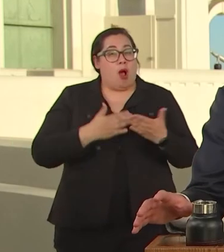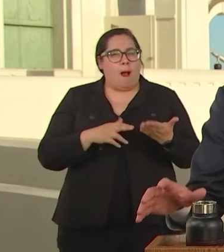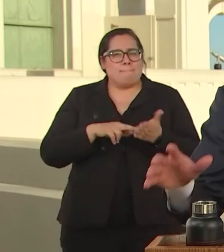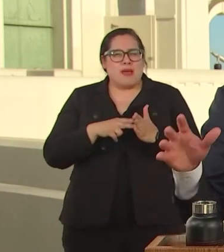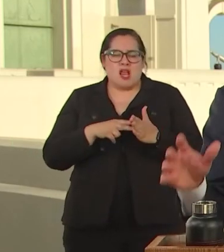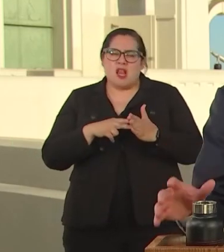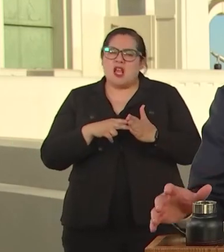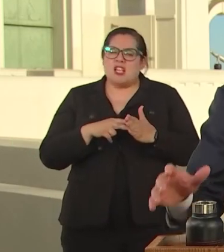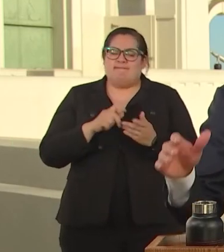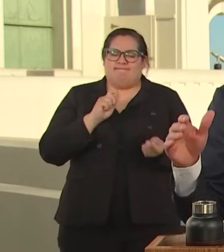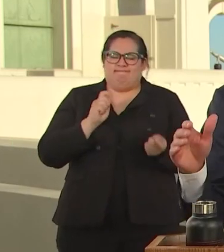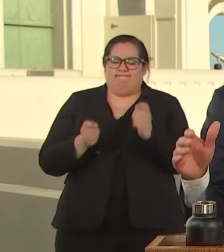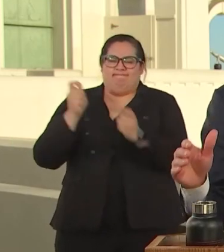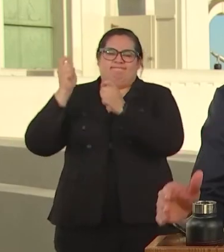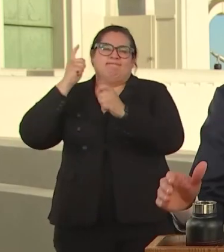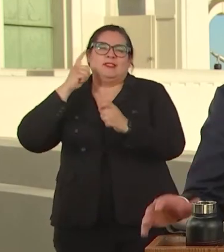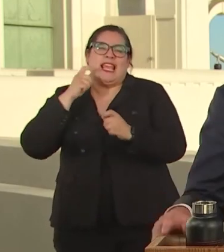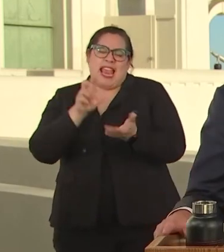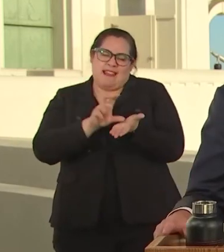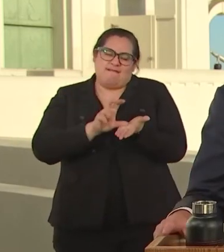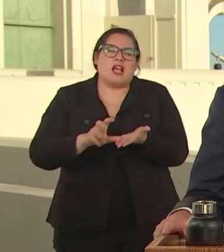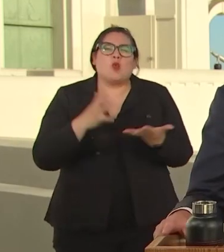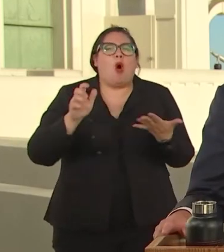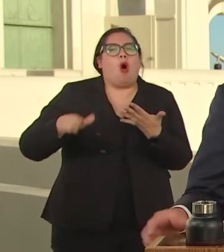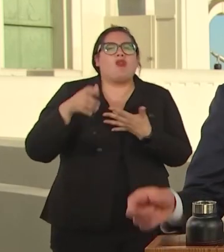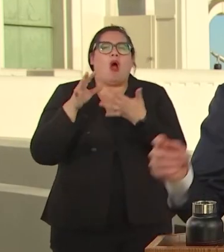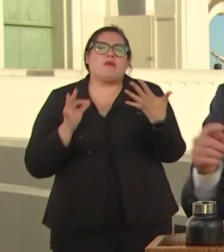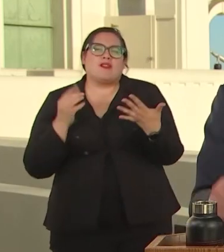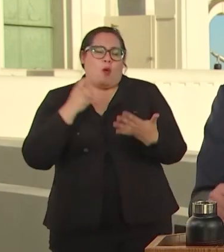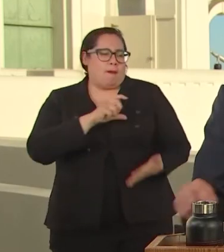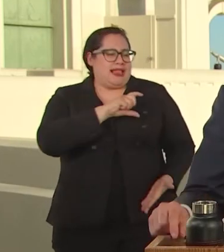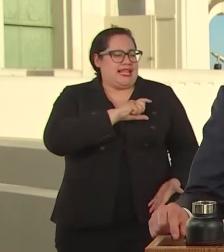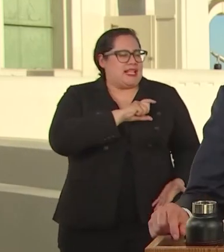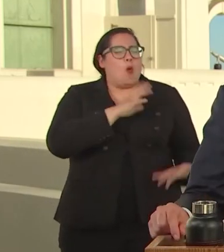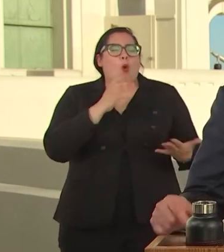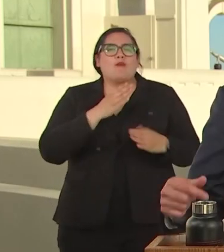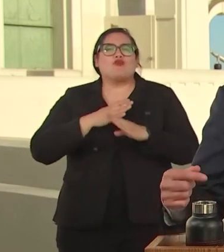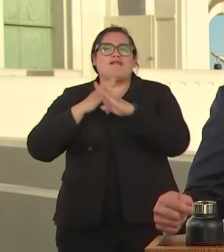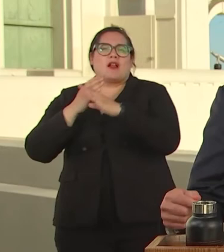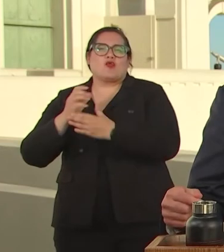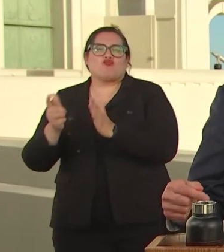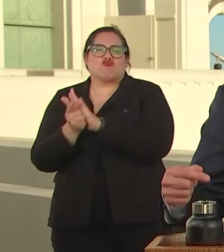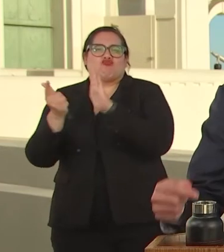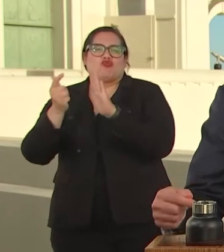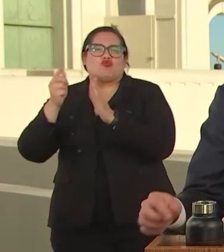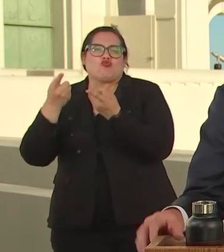ALTERNATIVES IN POLICING THAT PREVENT CRIME AND INTERRUPT THOSE CYCLES OF VIOLENCE.